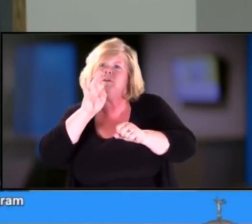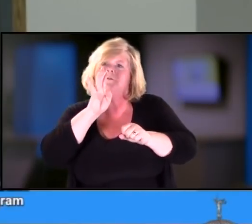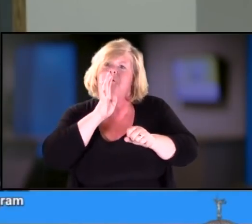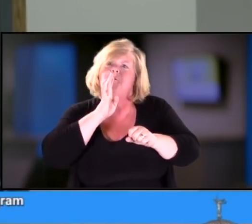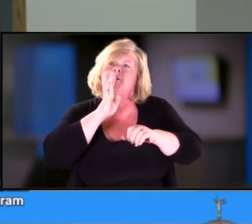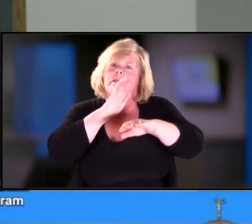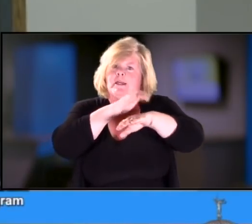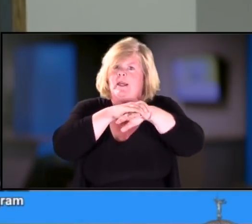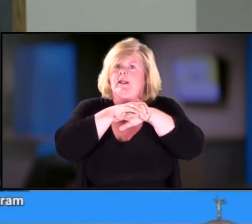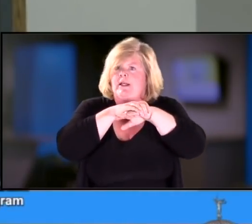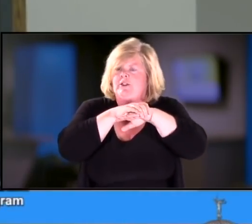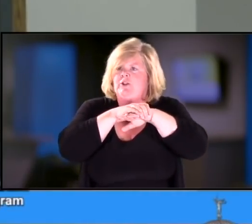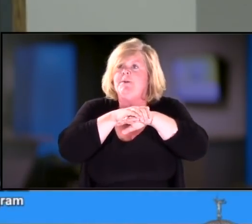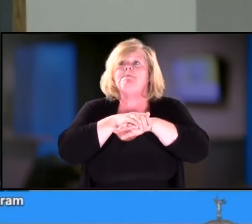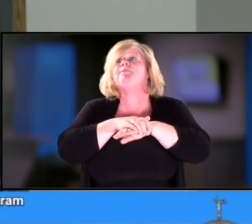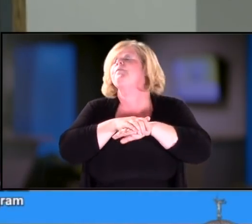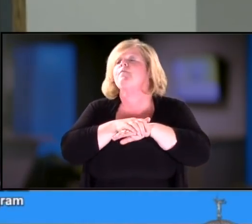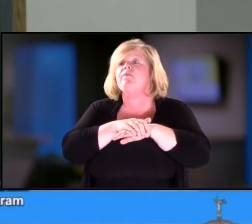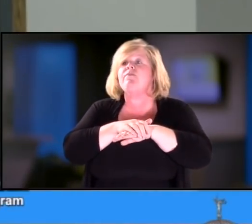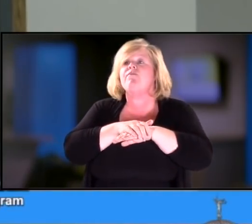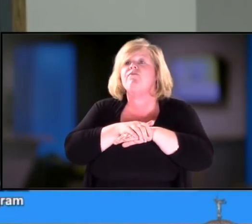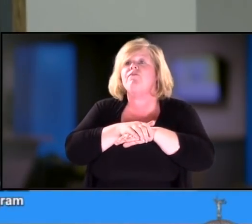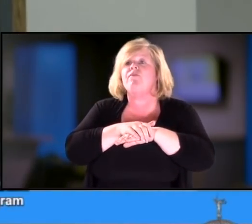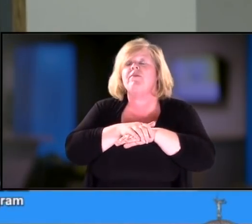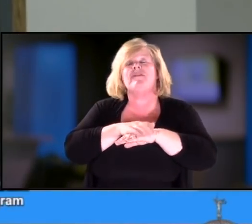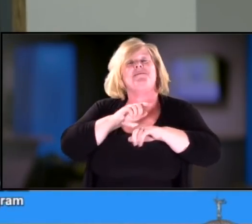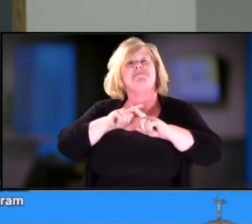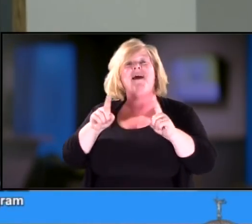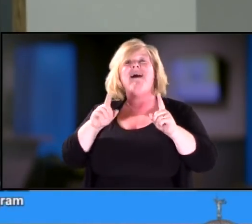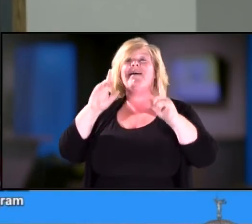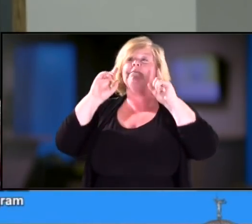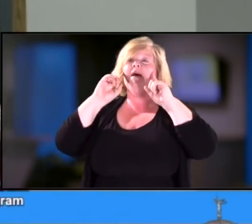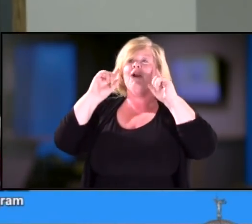but the progression of the hearing loss